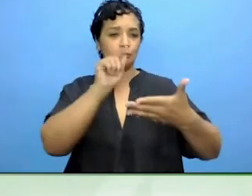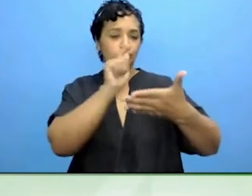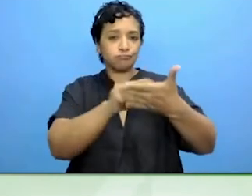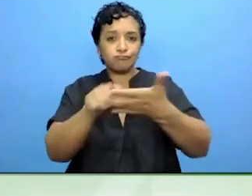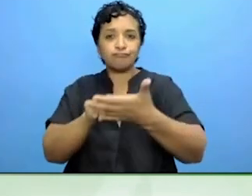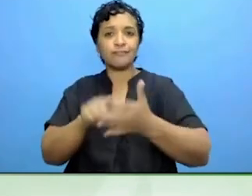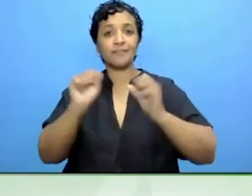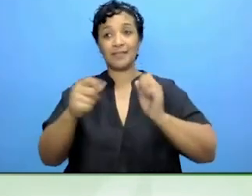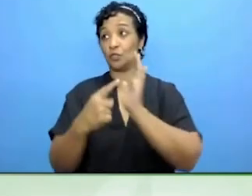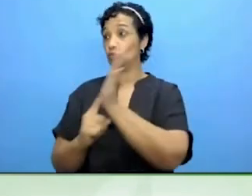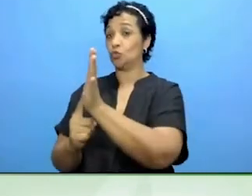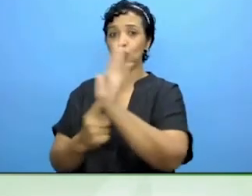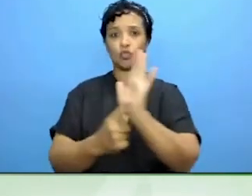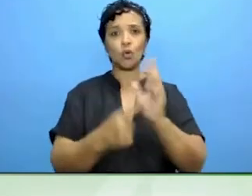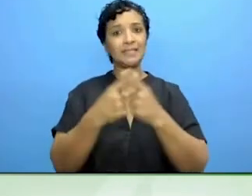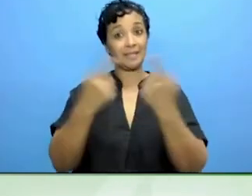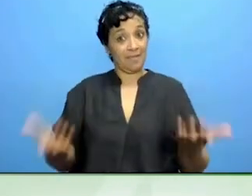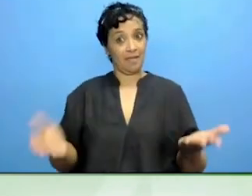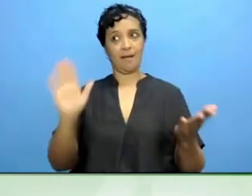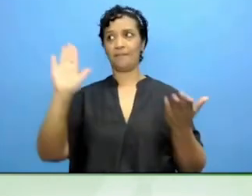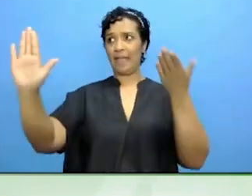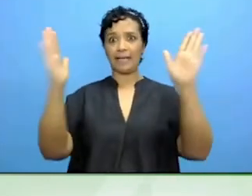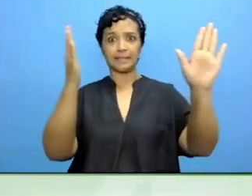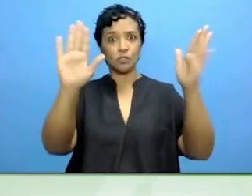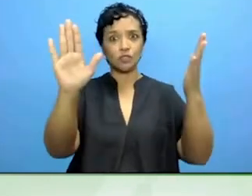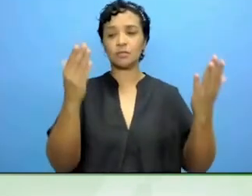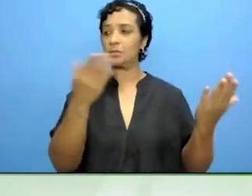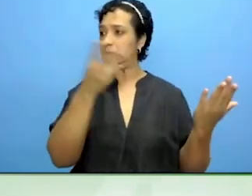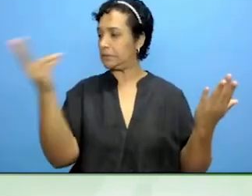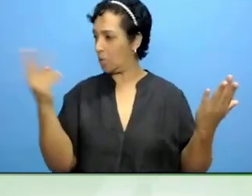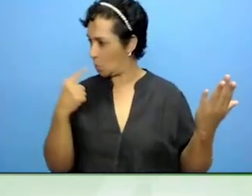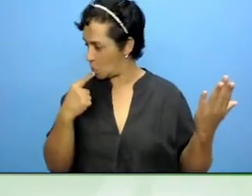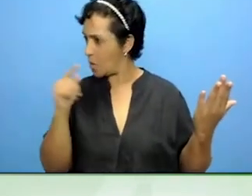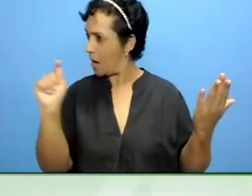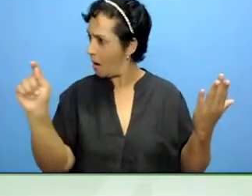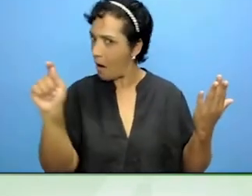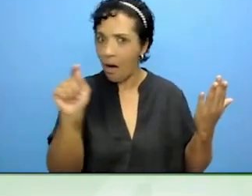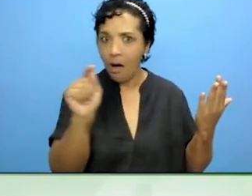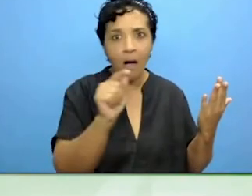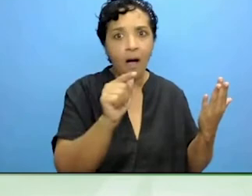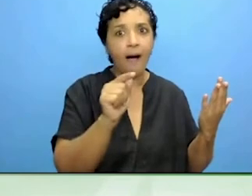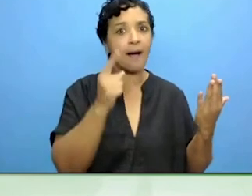the exhibitions indicate how easily people with disabilities can be